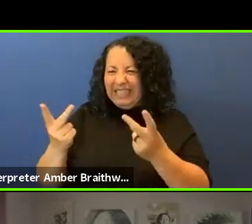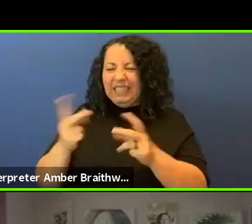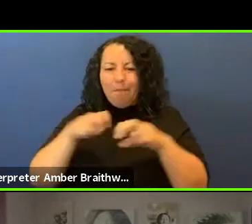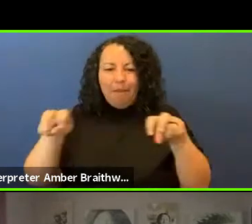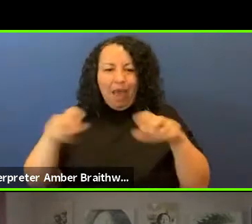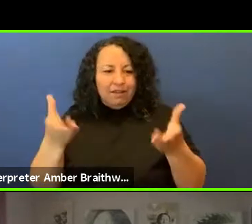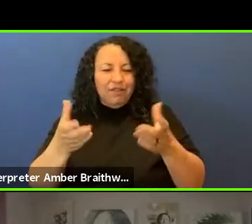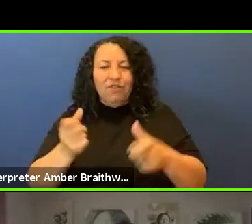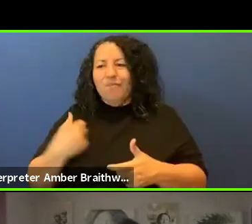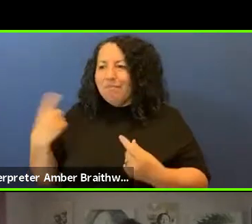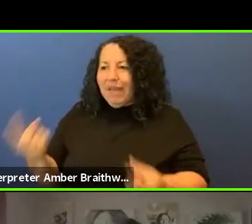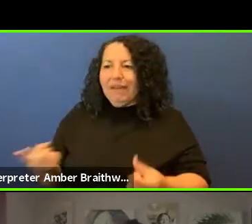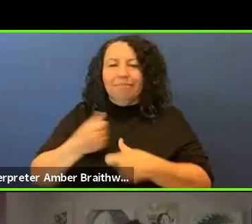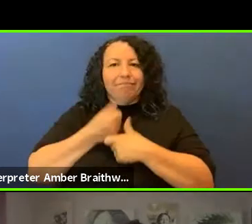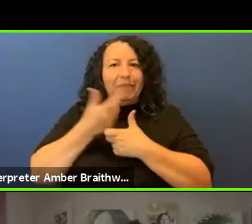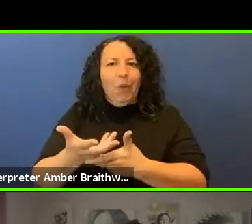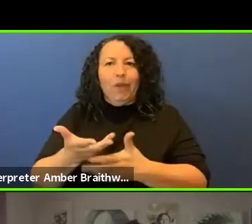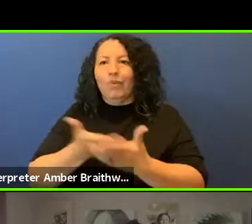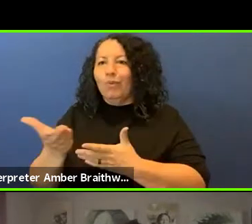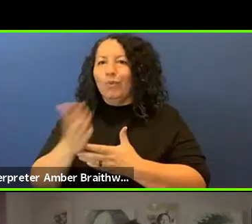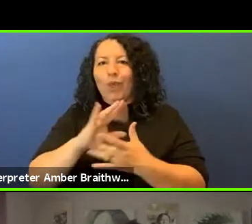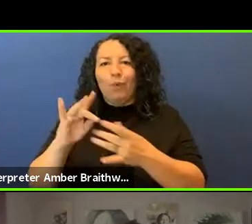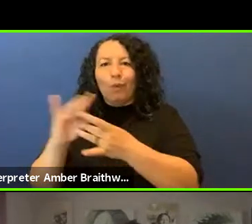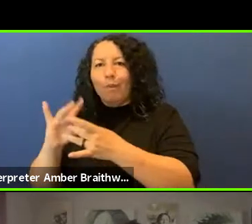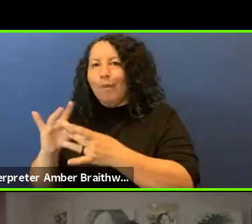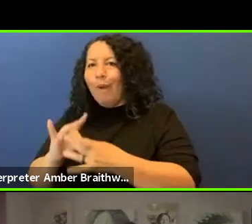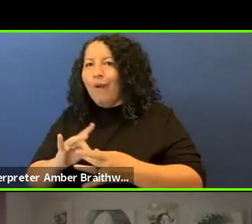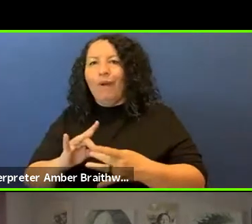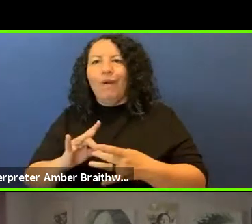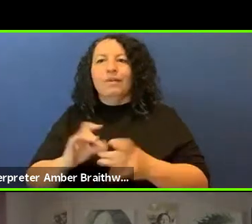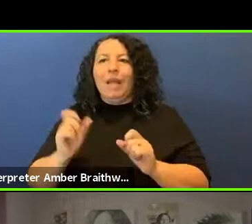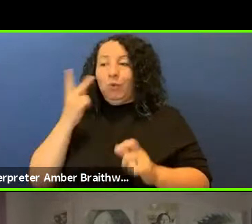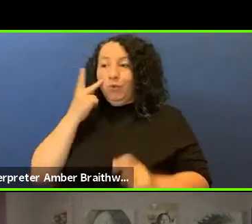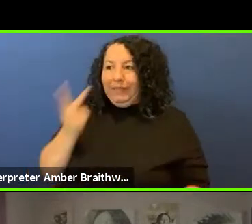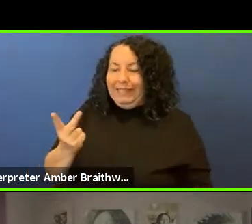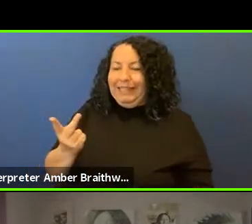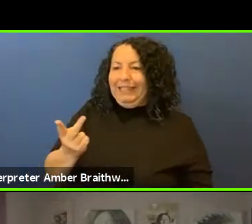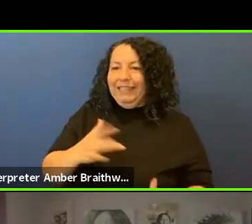throughout their remarks. What I'm just going to leave